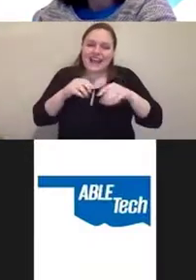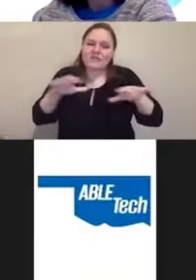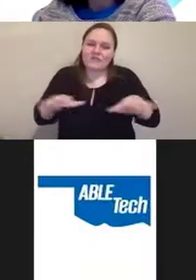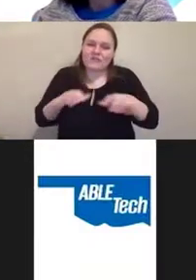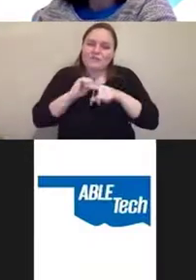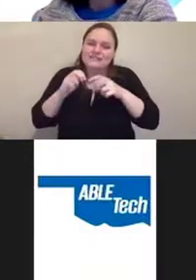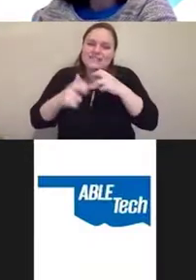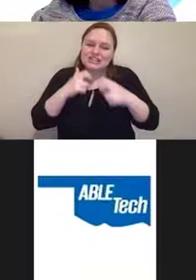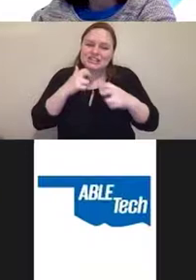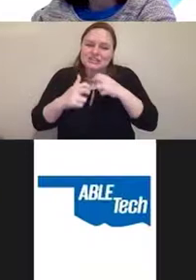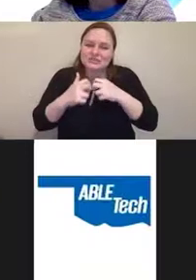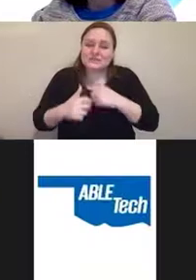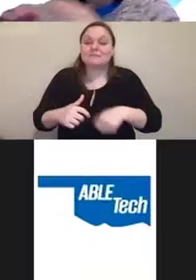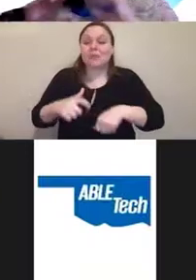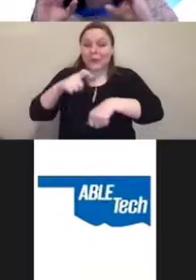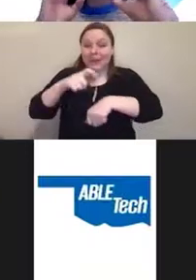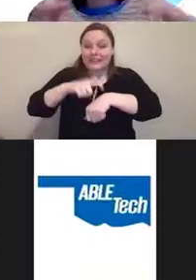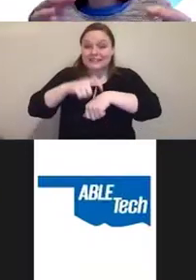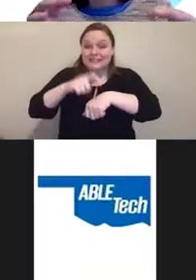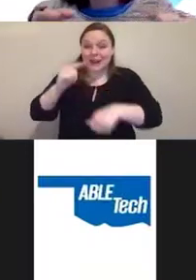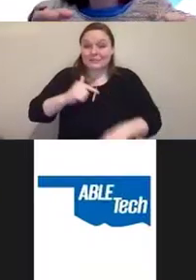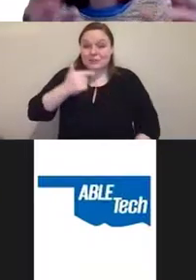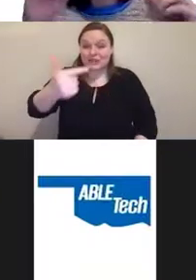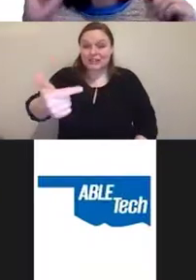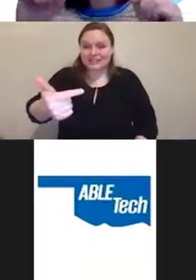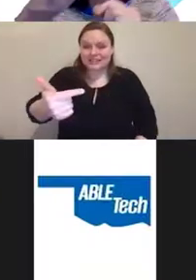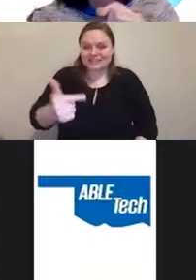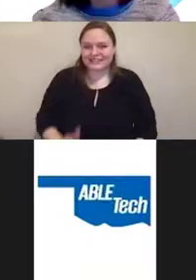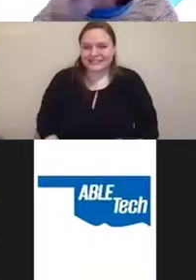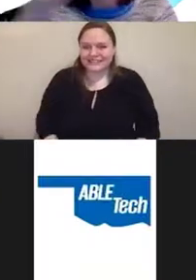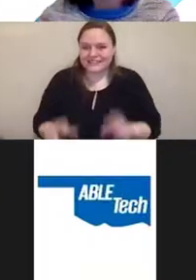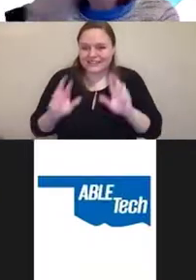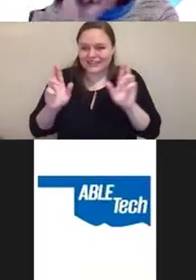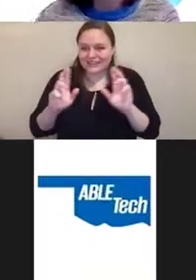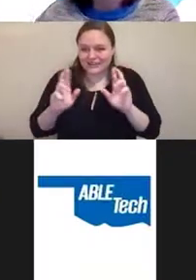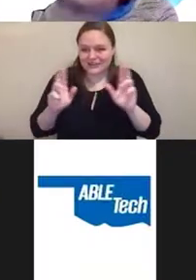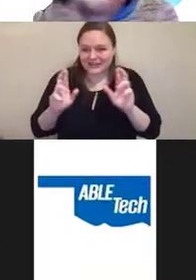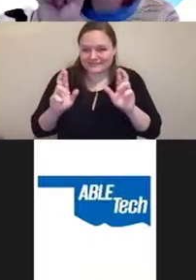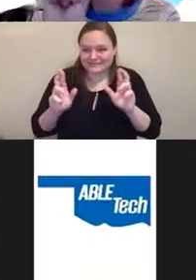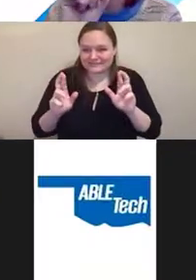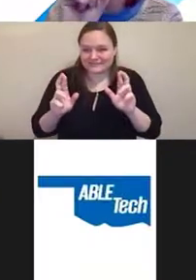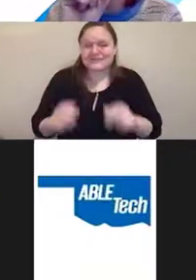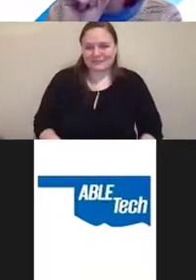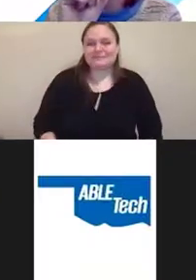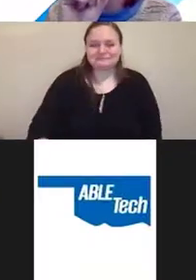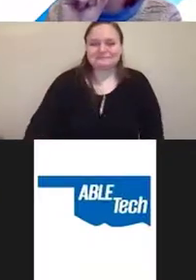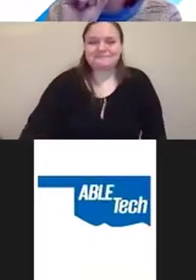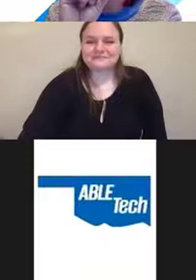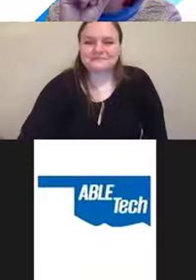Now, the problem is that your users don't see this communication happening with the overlays.